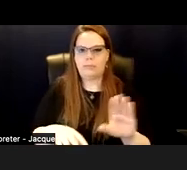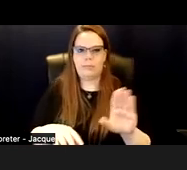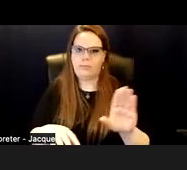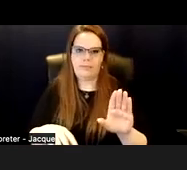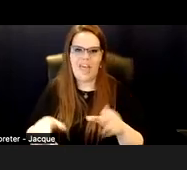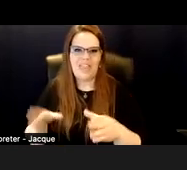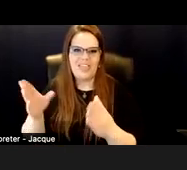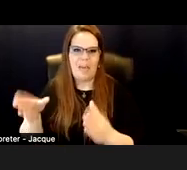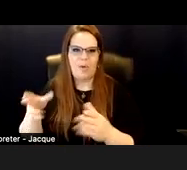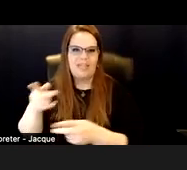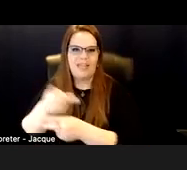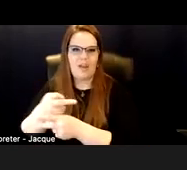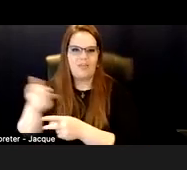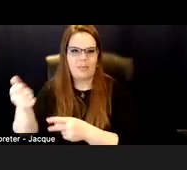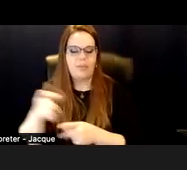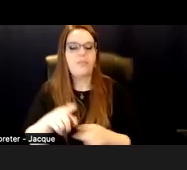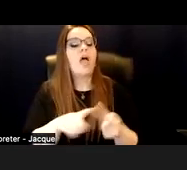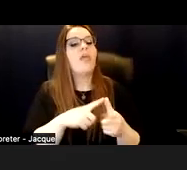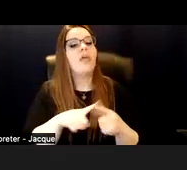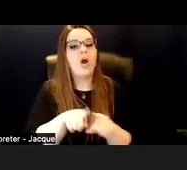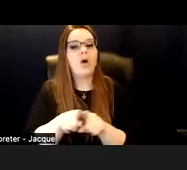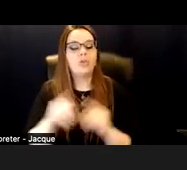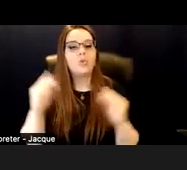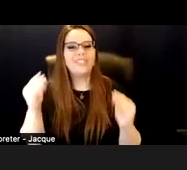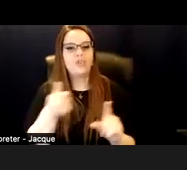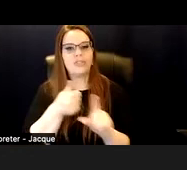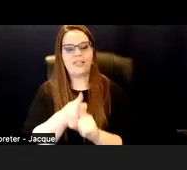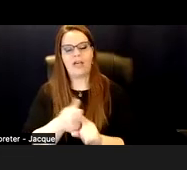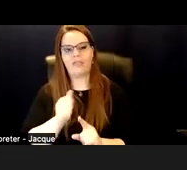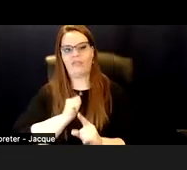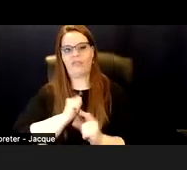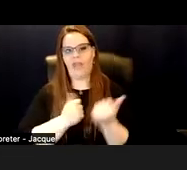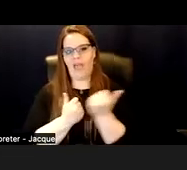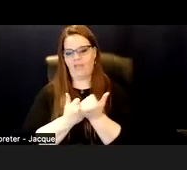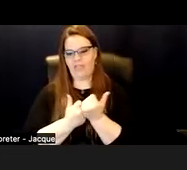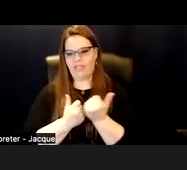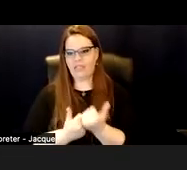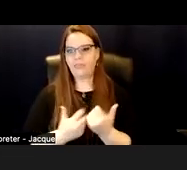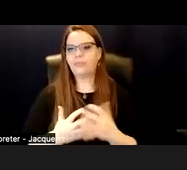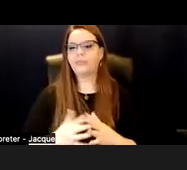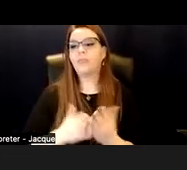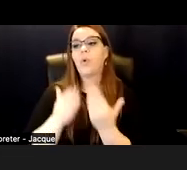And then also teach self-advocacy. So this is everything and included